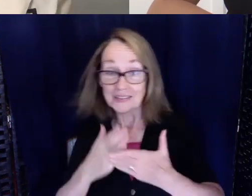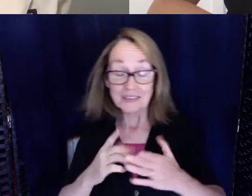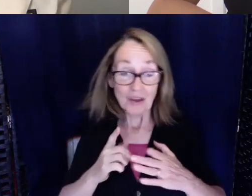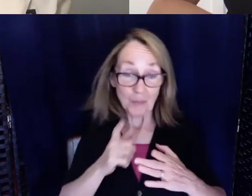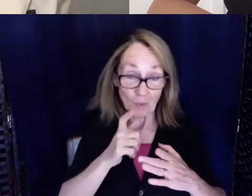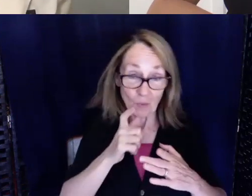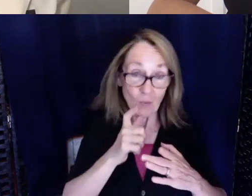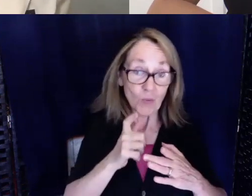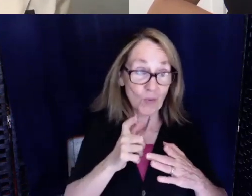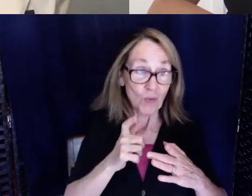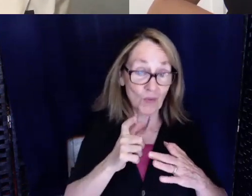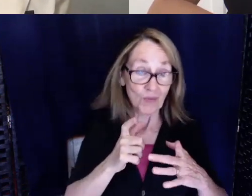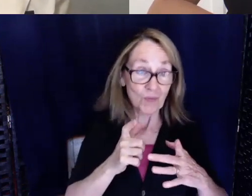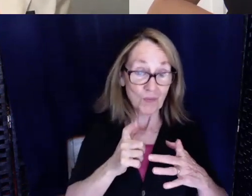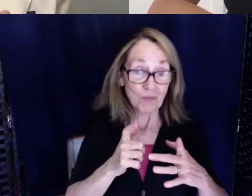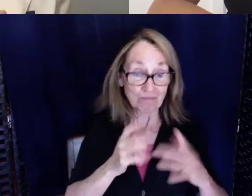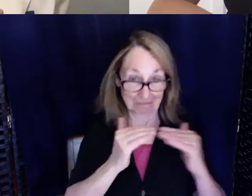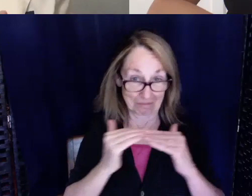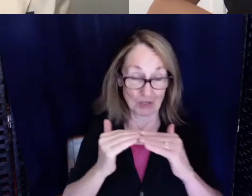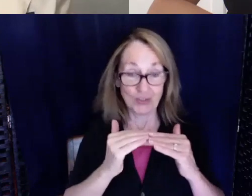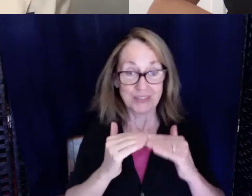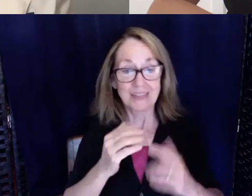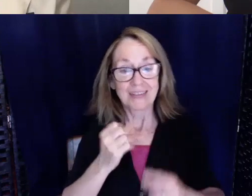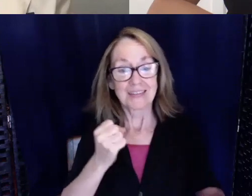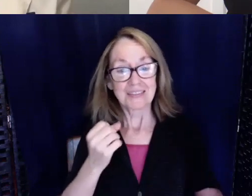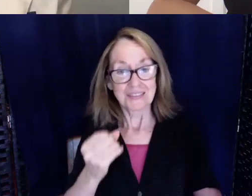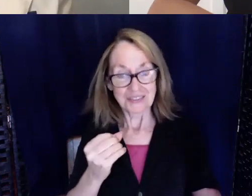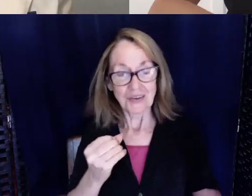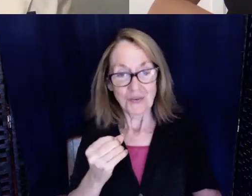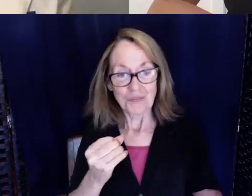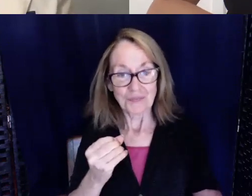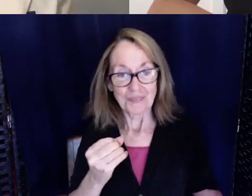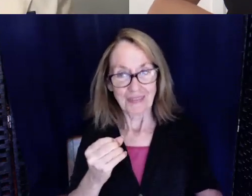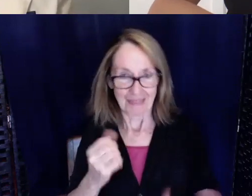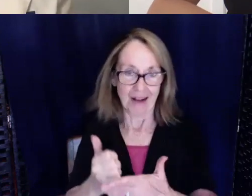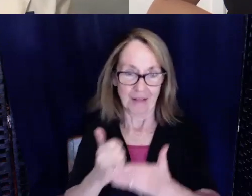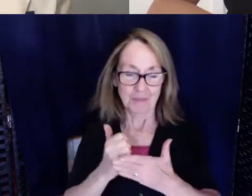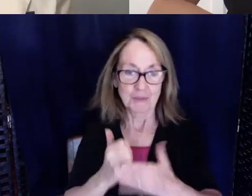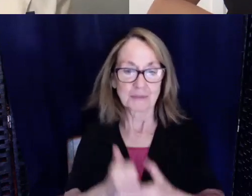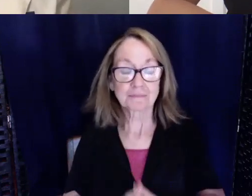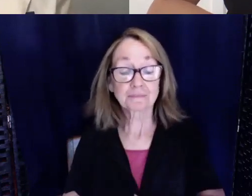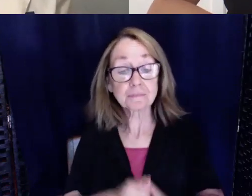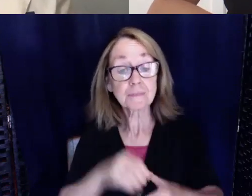So they're my members as well. I also in the state of Michigan, I have